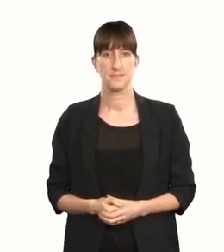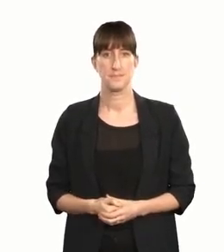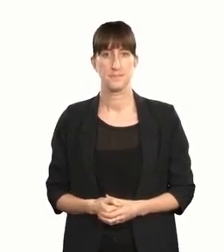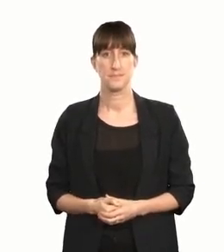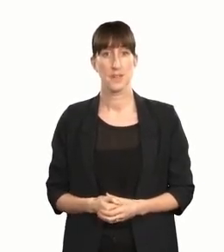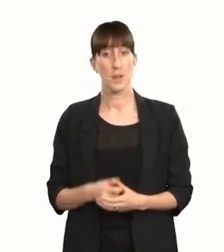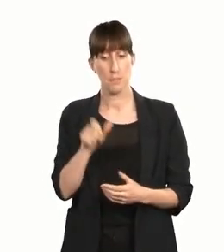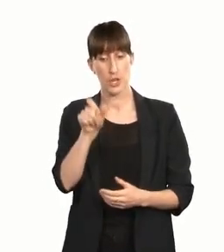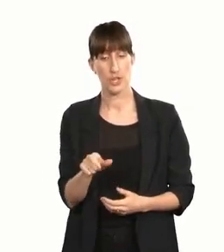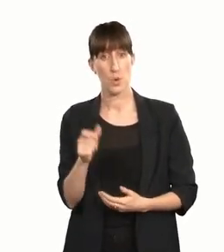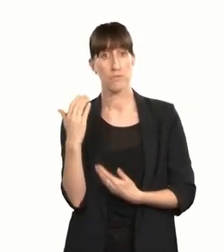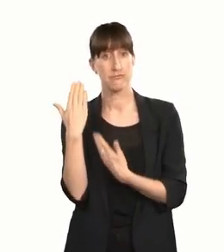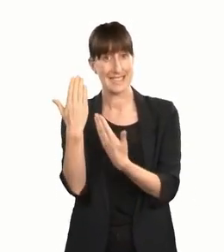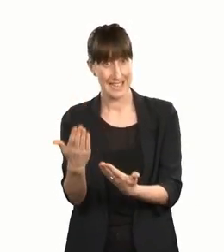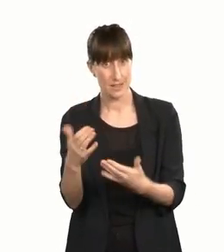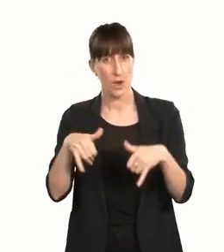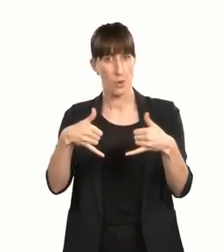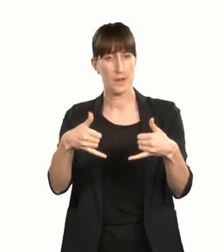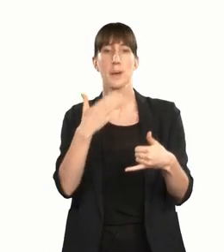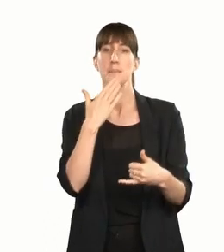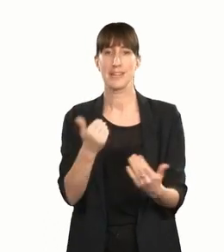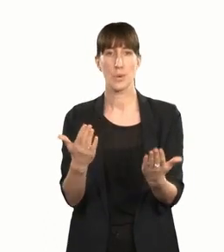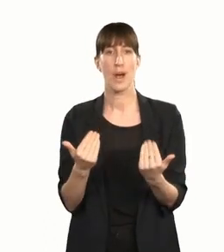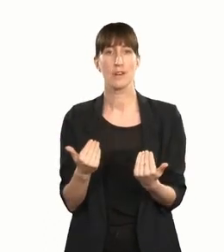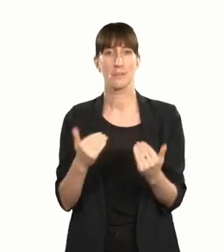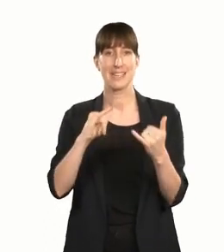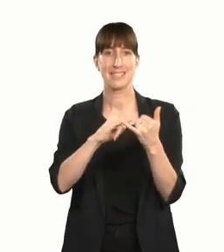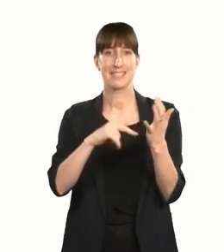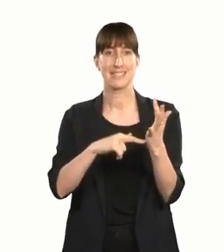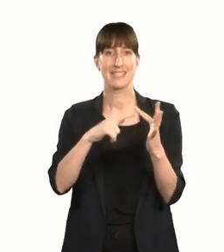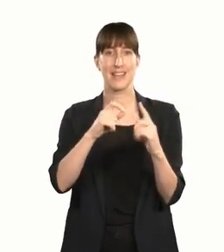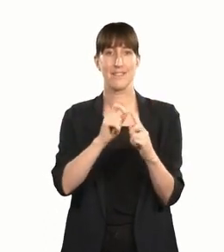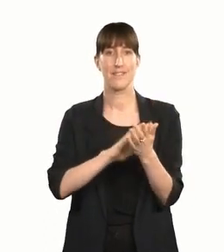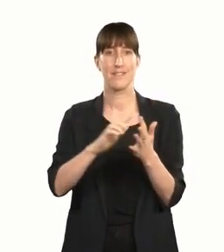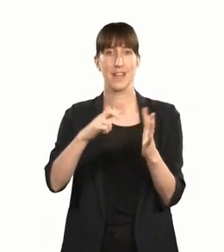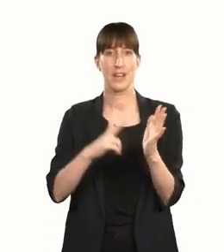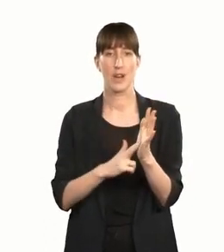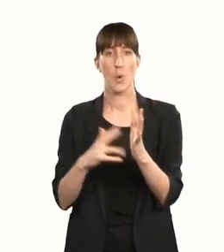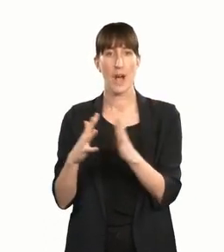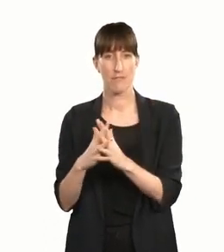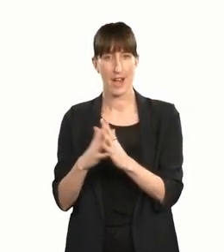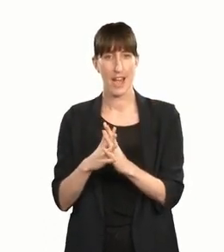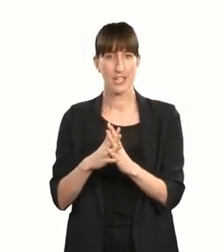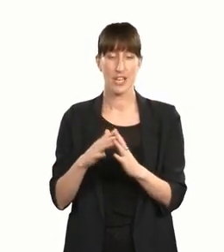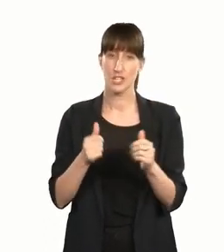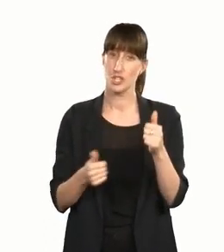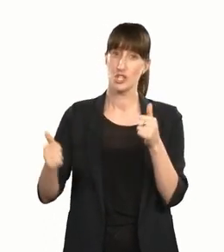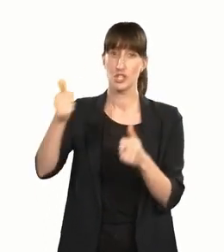To present the award please welcome Stephen Wainwright, Chief Executive for Creative New Zealand.